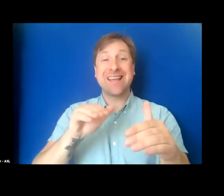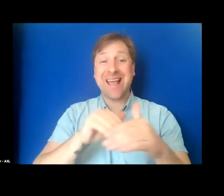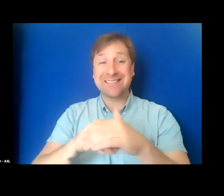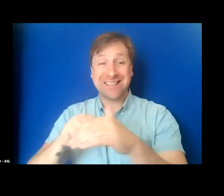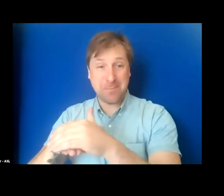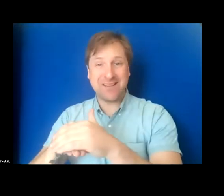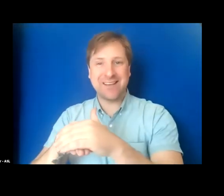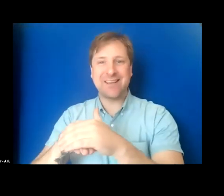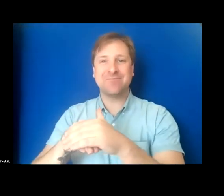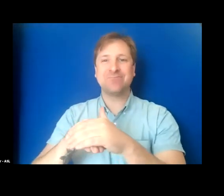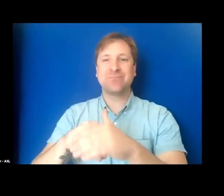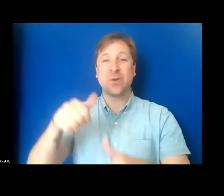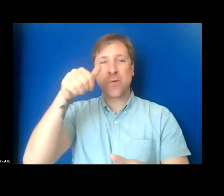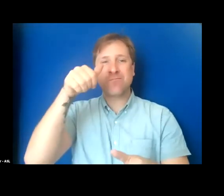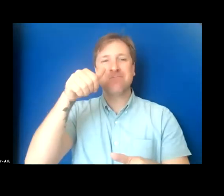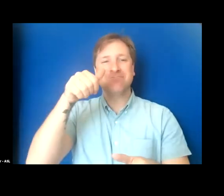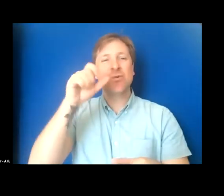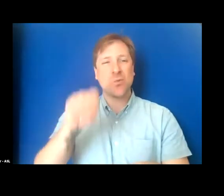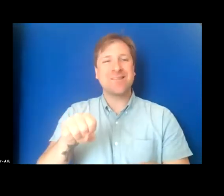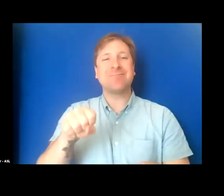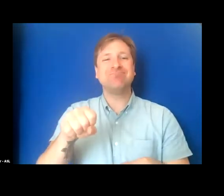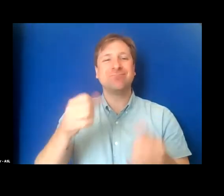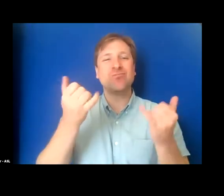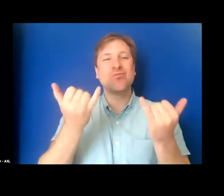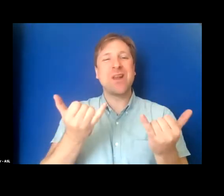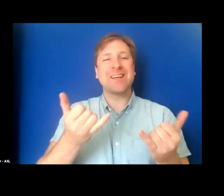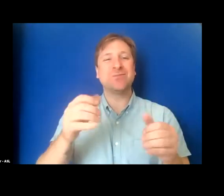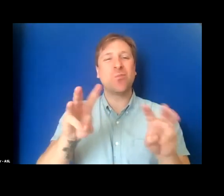let's turn back to today's workshop. Matt, please take it away.